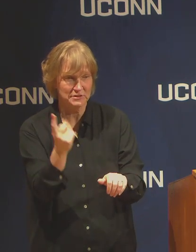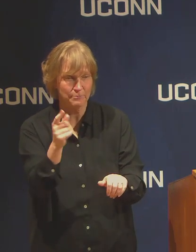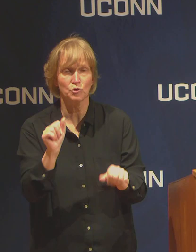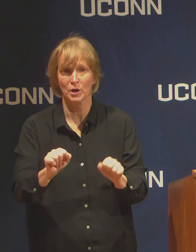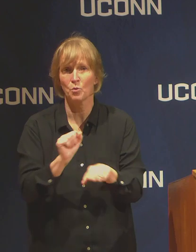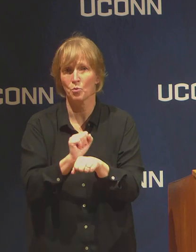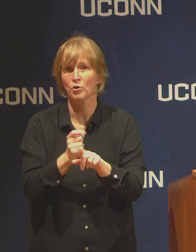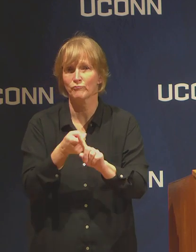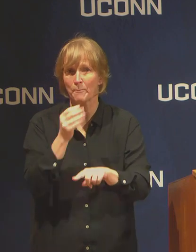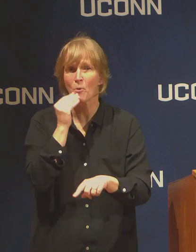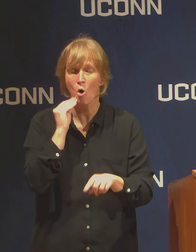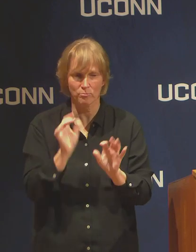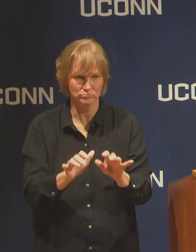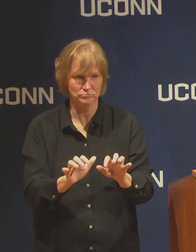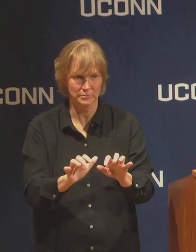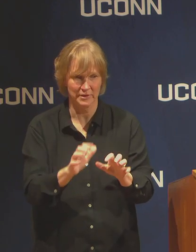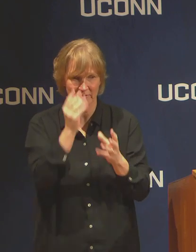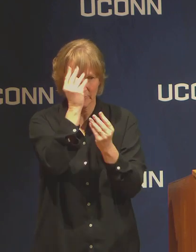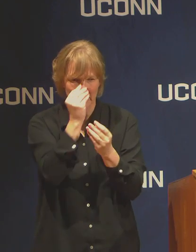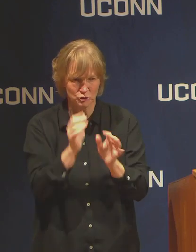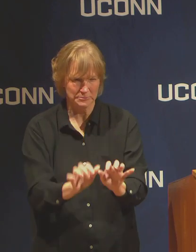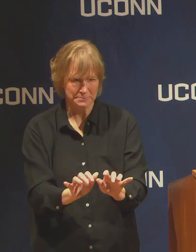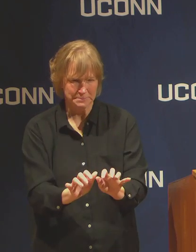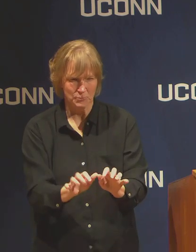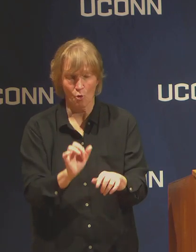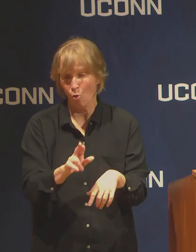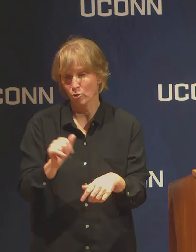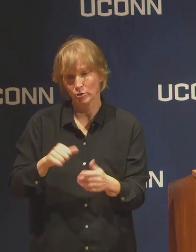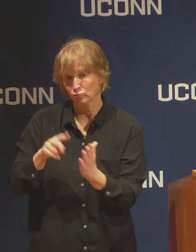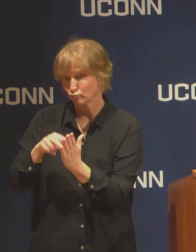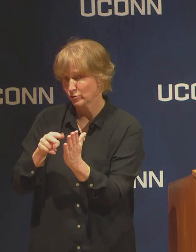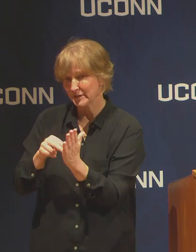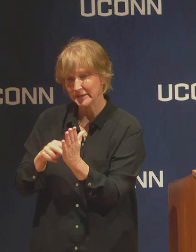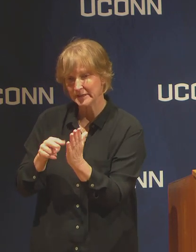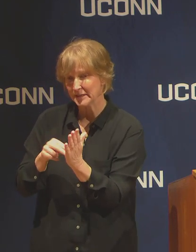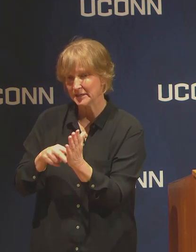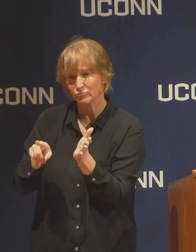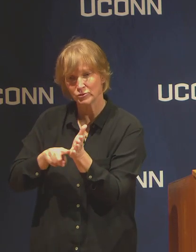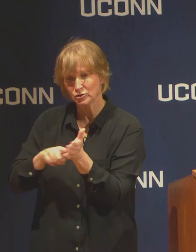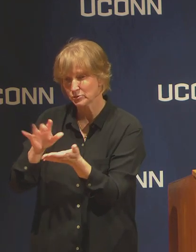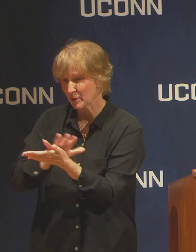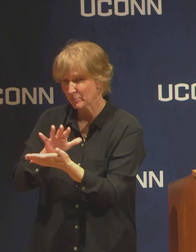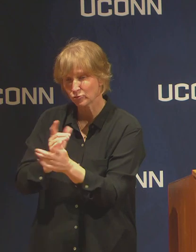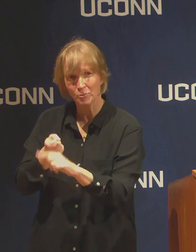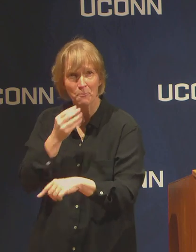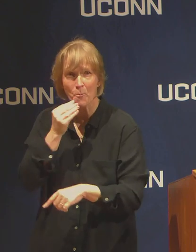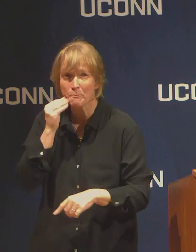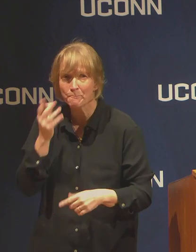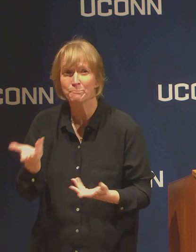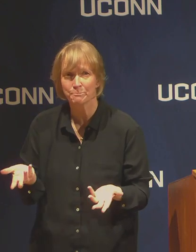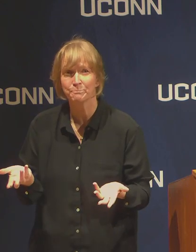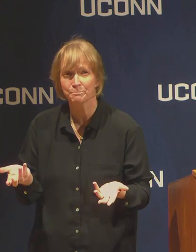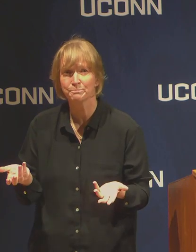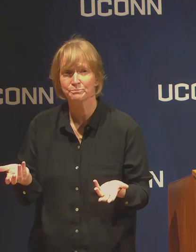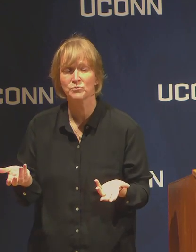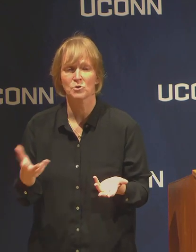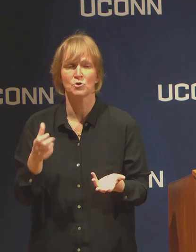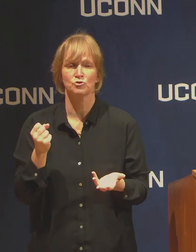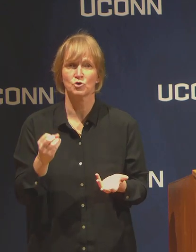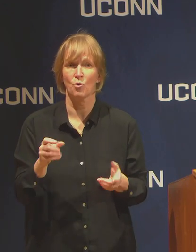home writing data, reading technical papers. But as Jeffrey said,